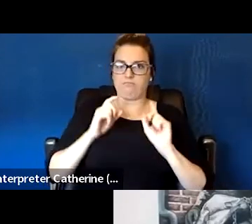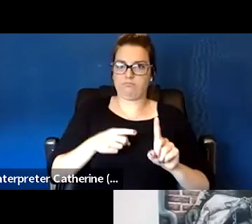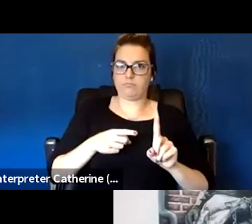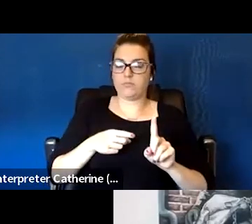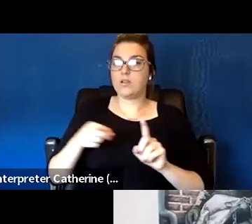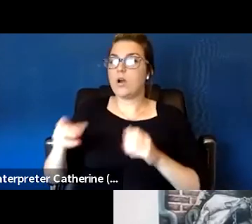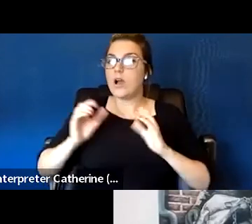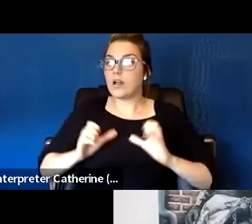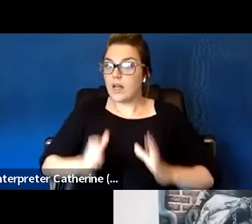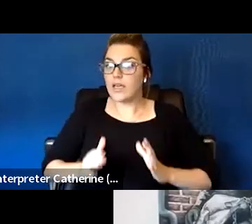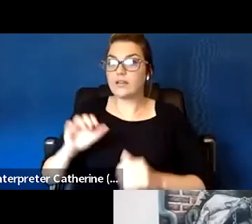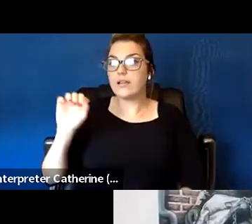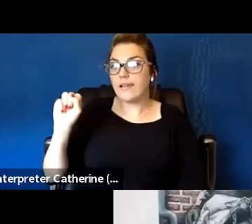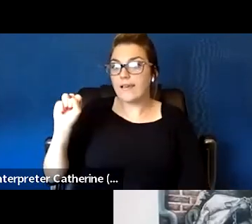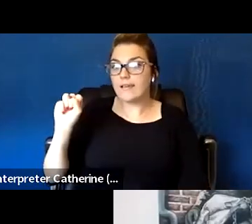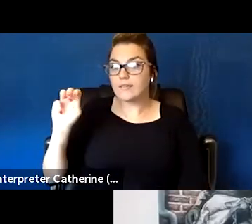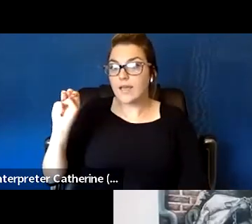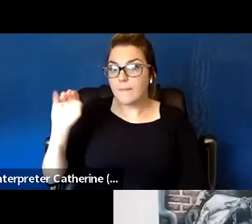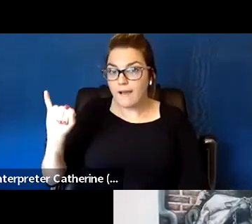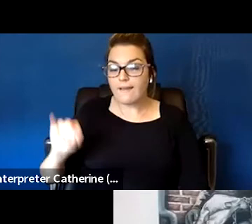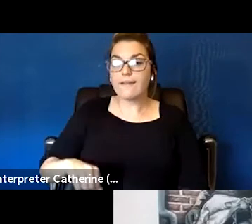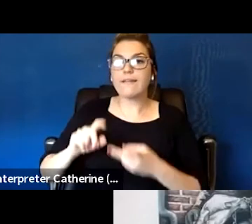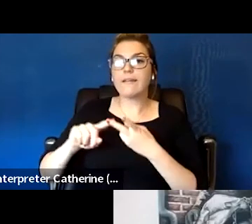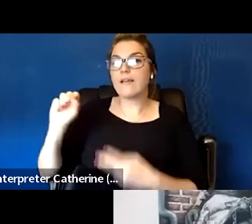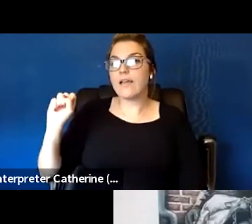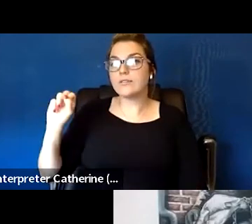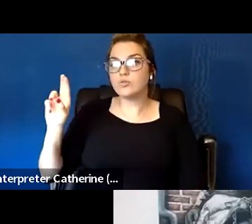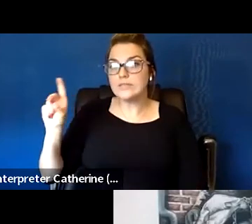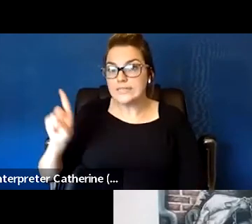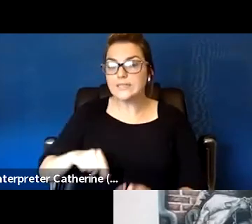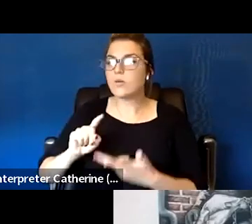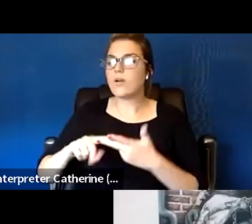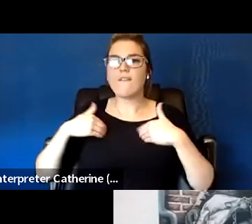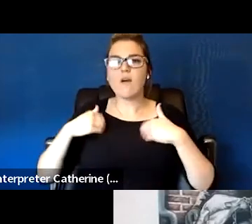or some comorbid condition. What would be some of your tips